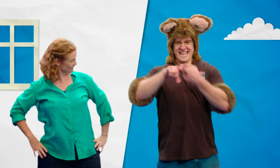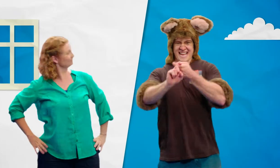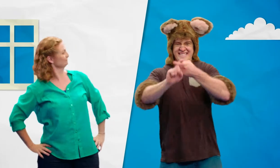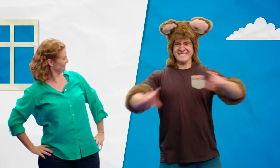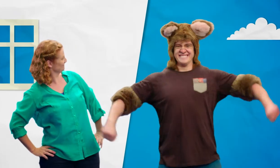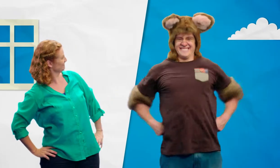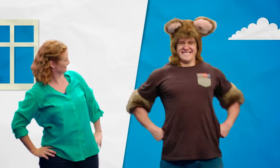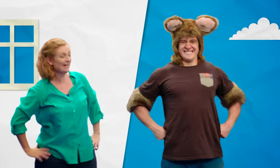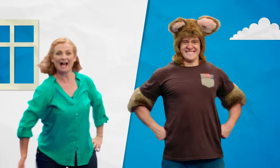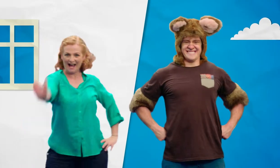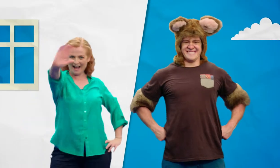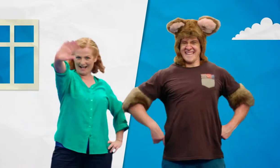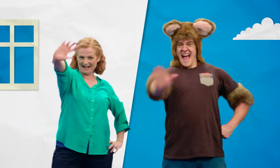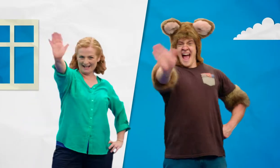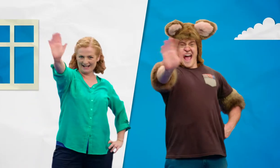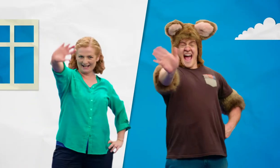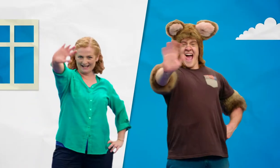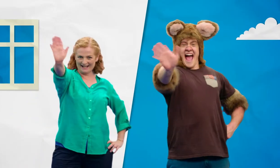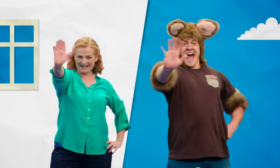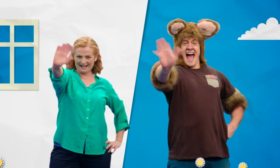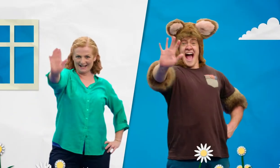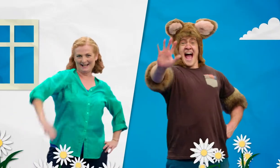And I'm Possum! Hello!